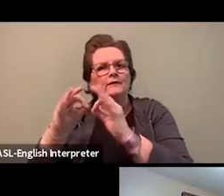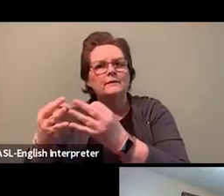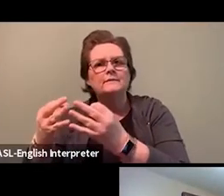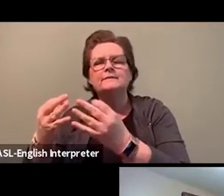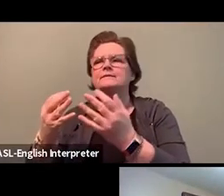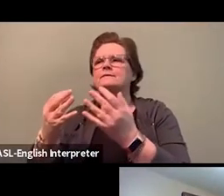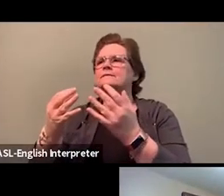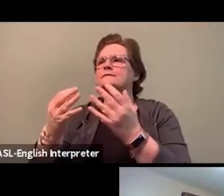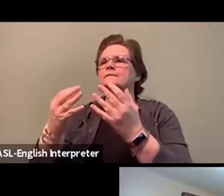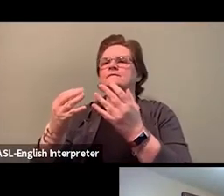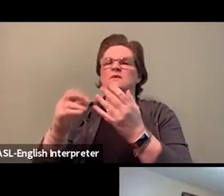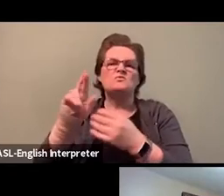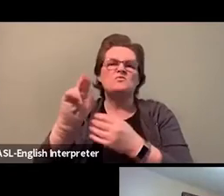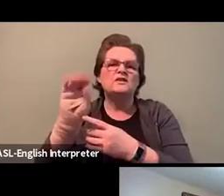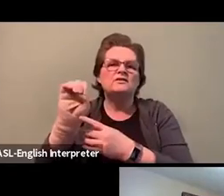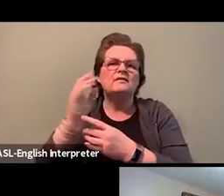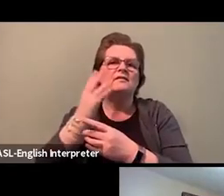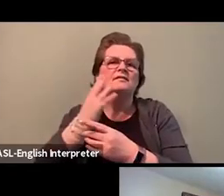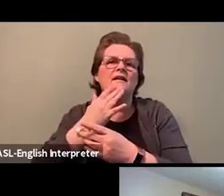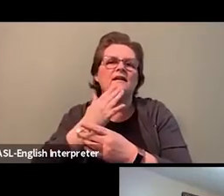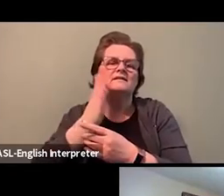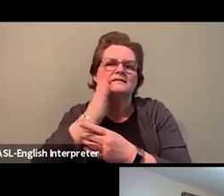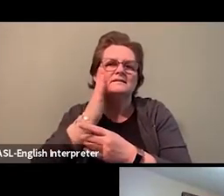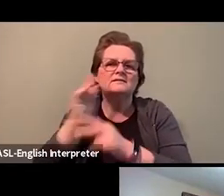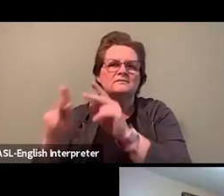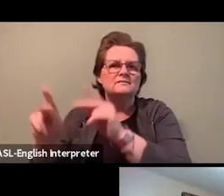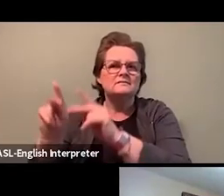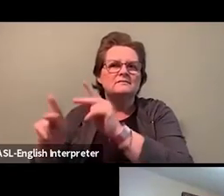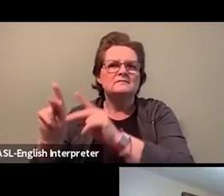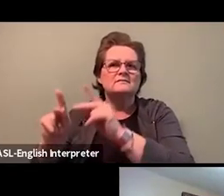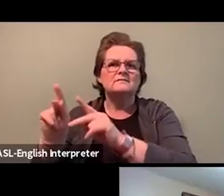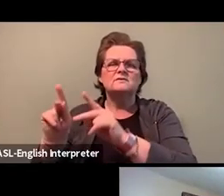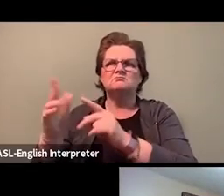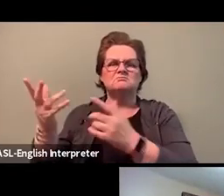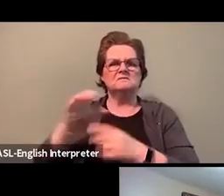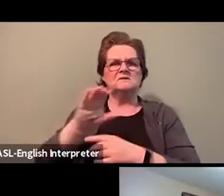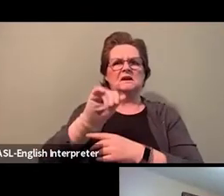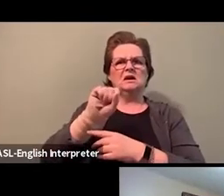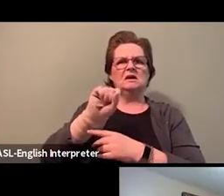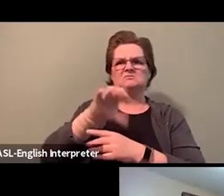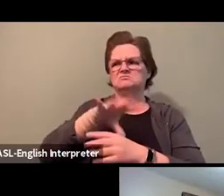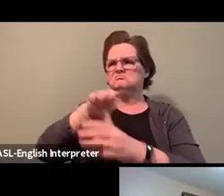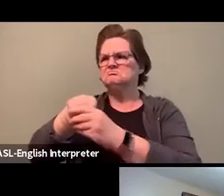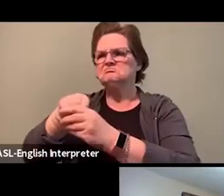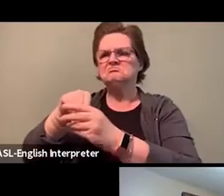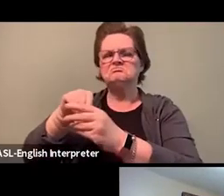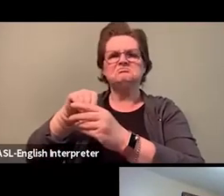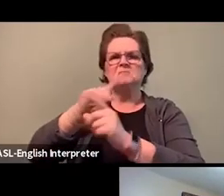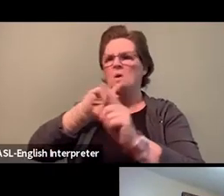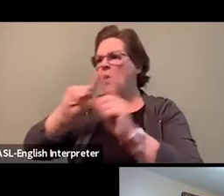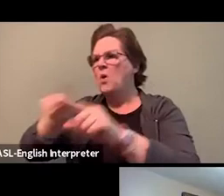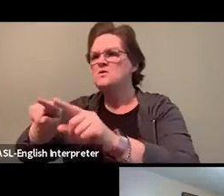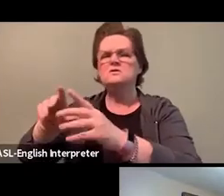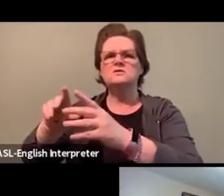and as a worker, questioning the rationale as to why. So in that role, through my experience,